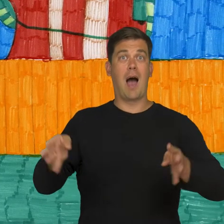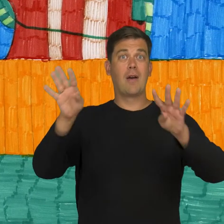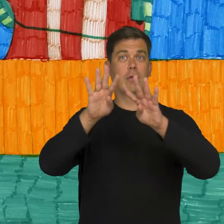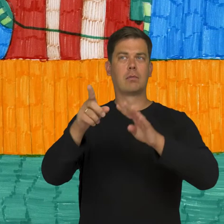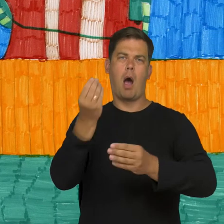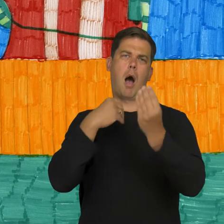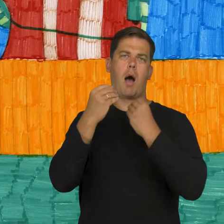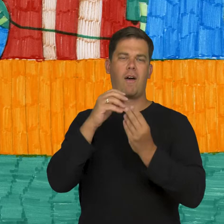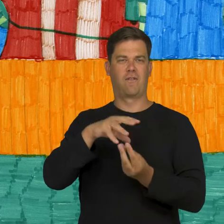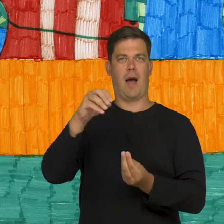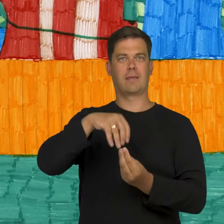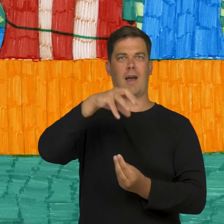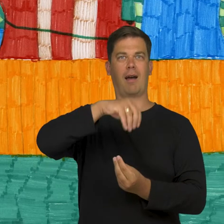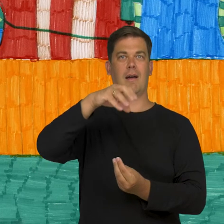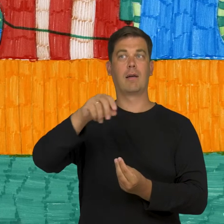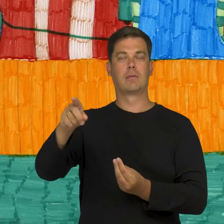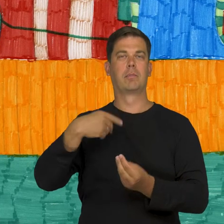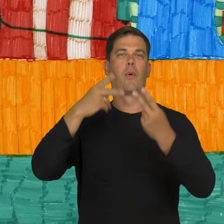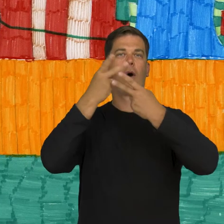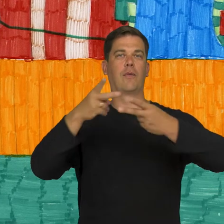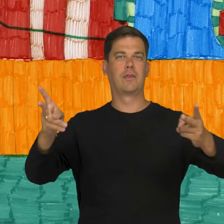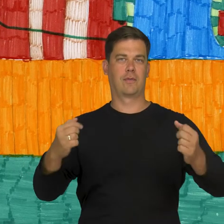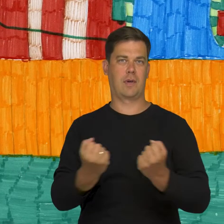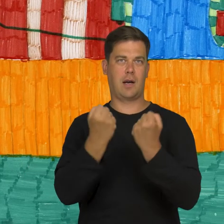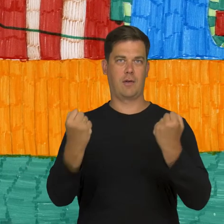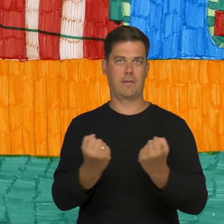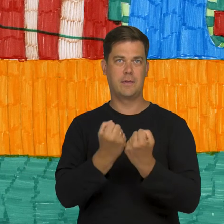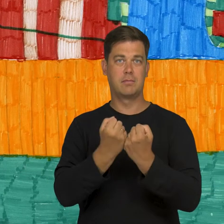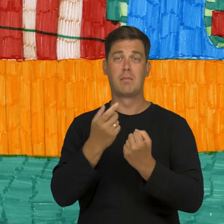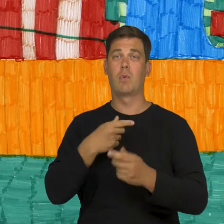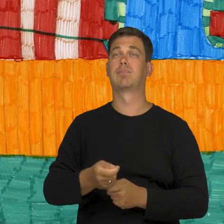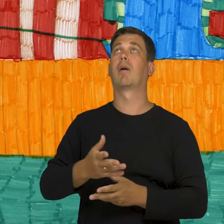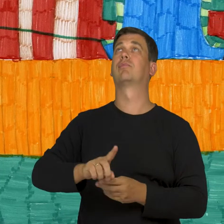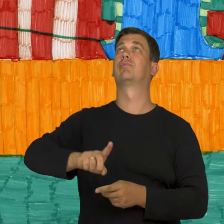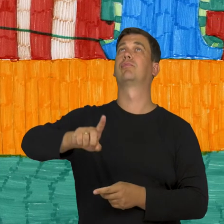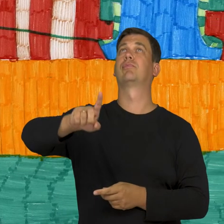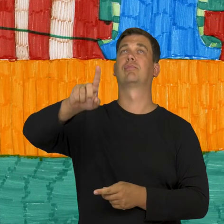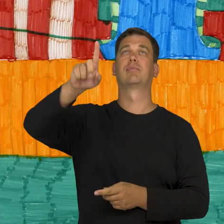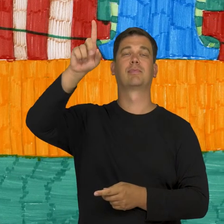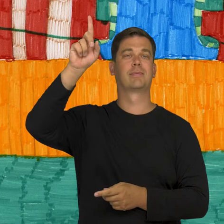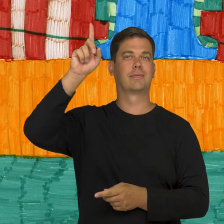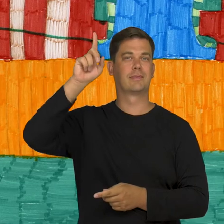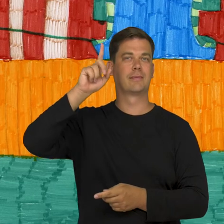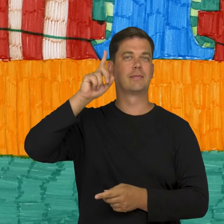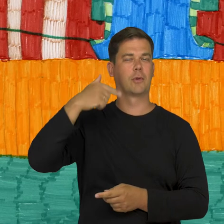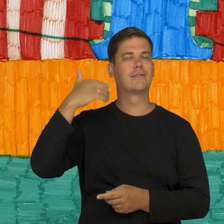I had a balloon in my hand and I was eating cotton candy on a stick while visiting Cracow. The balloons will fly up, up in the sky, in my dream.